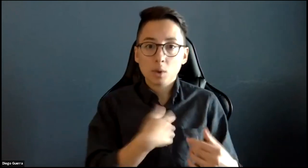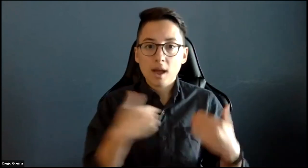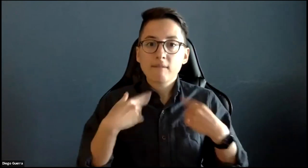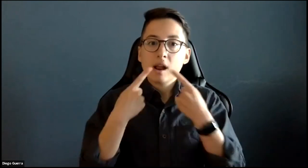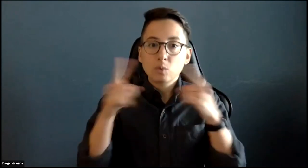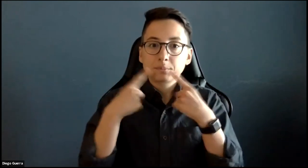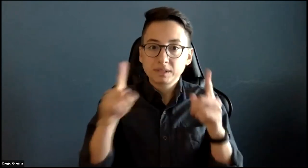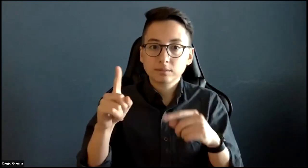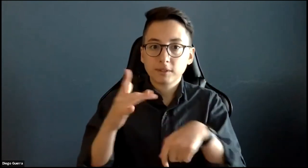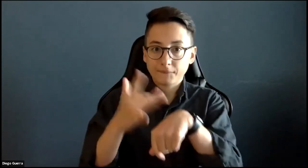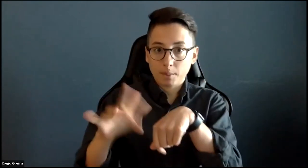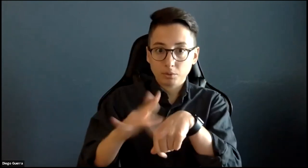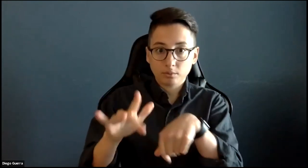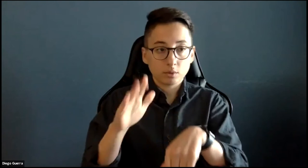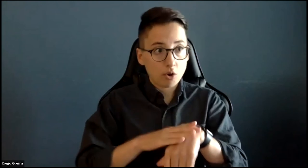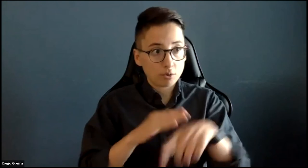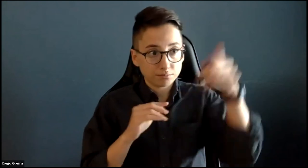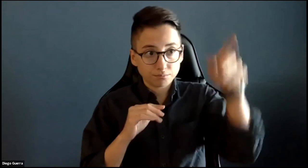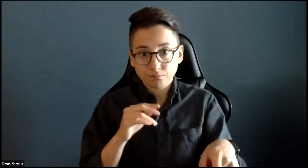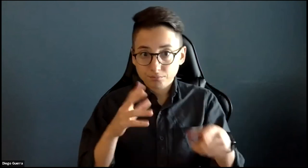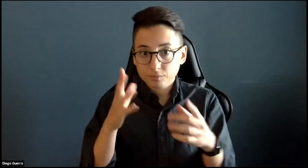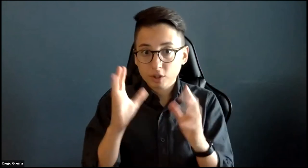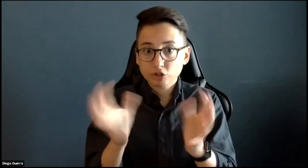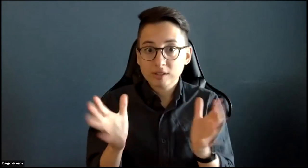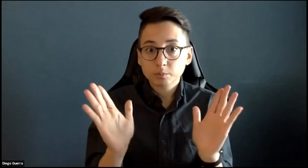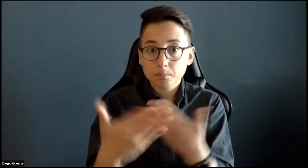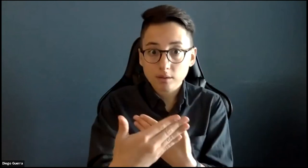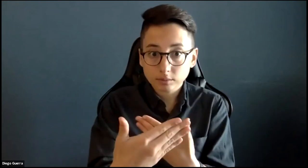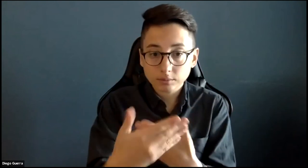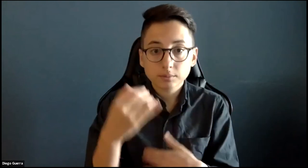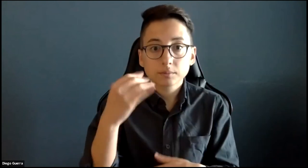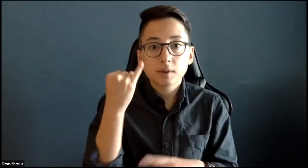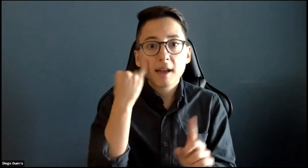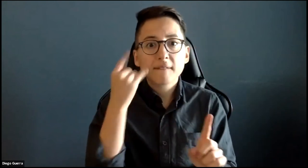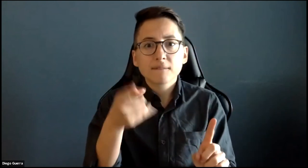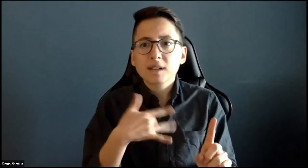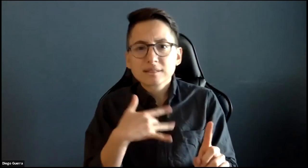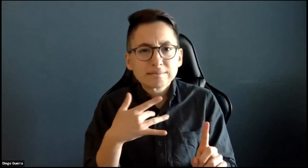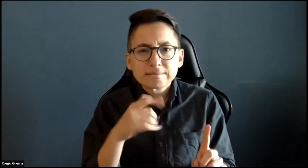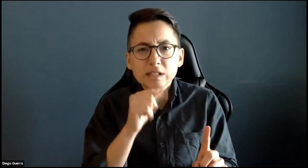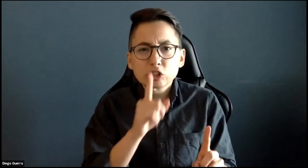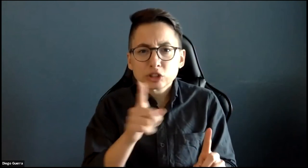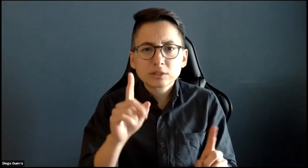First of all, I'd like to let you know we have a handful of announcements available that have populated in your chat box.